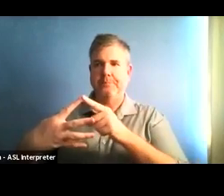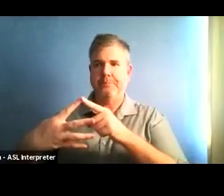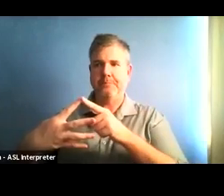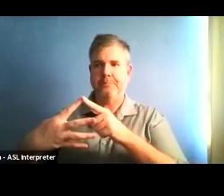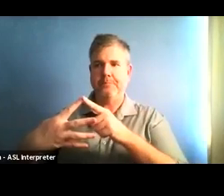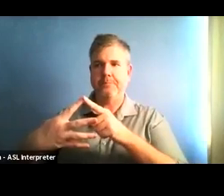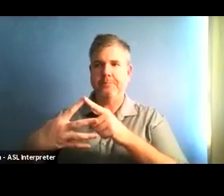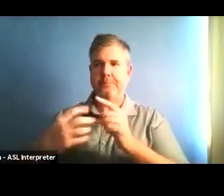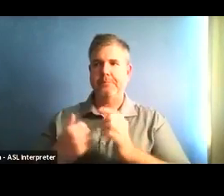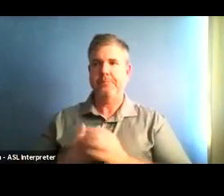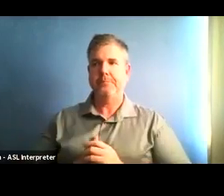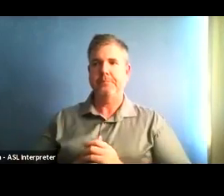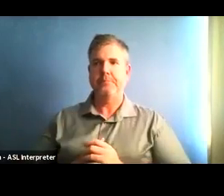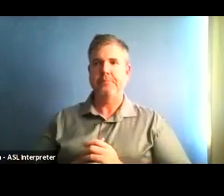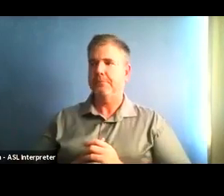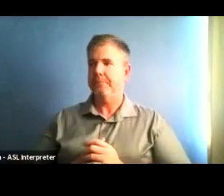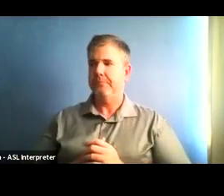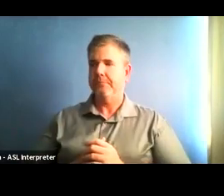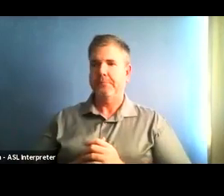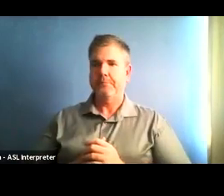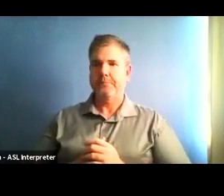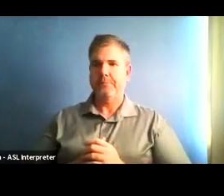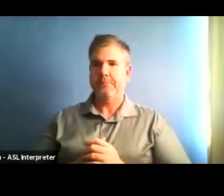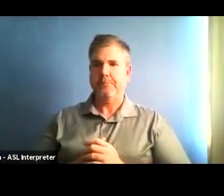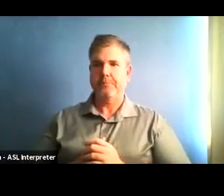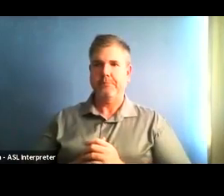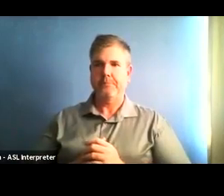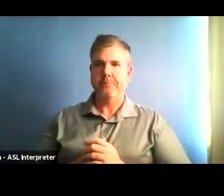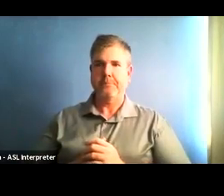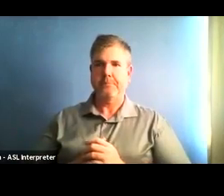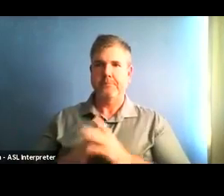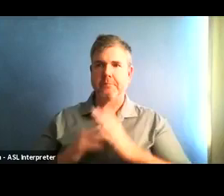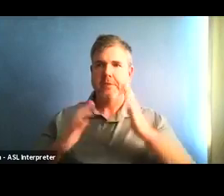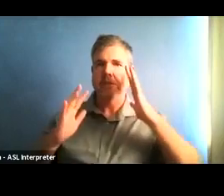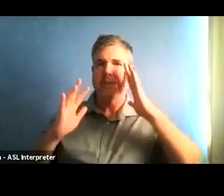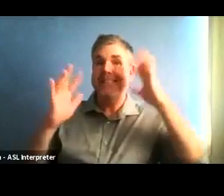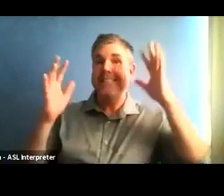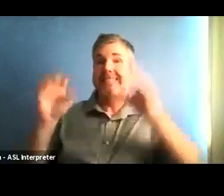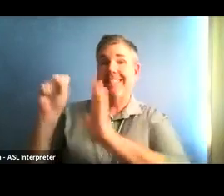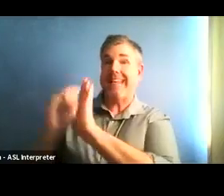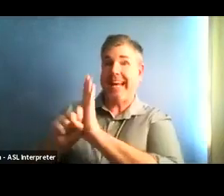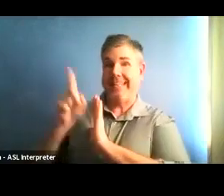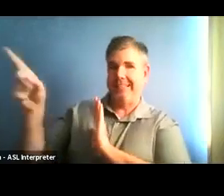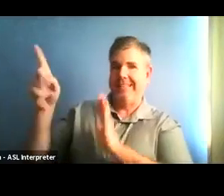our current status in their four tier colored colored tier system.